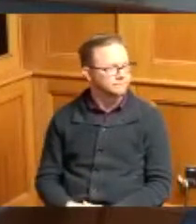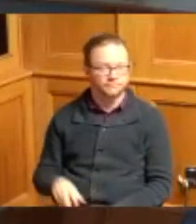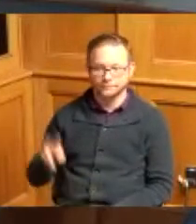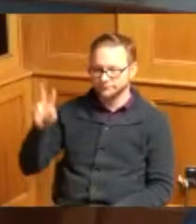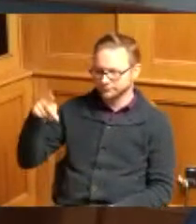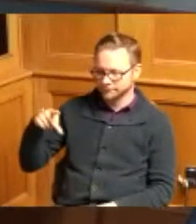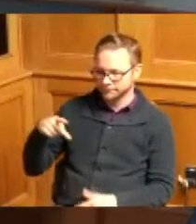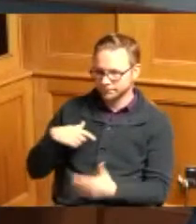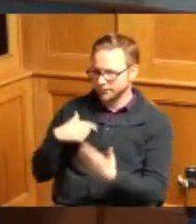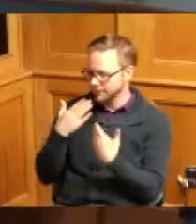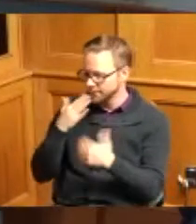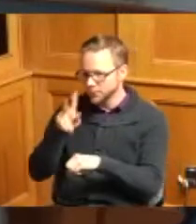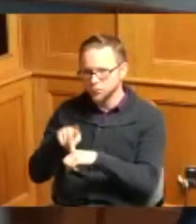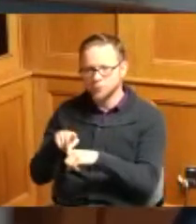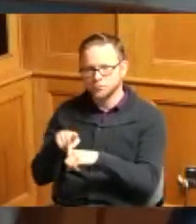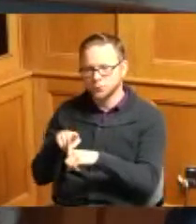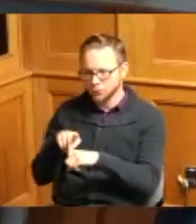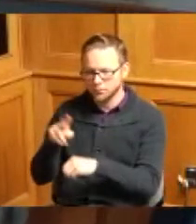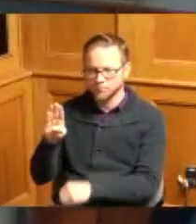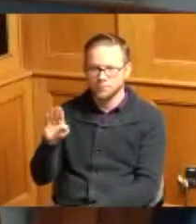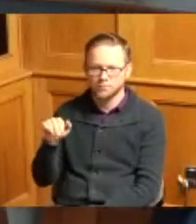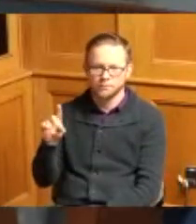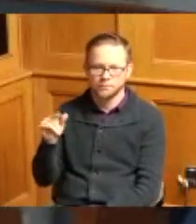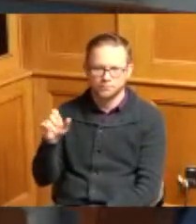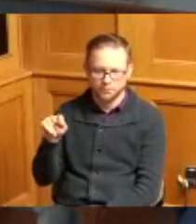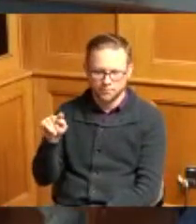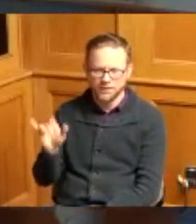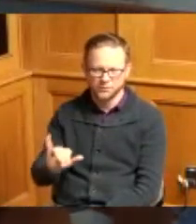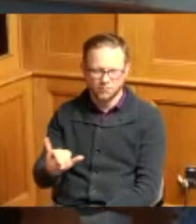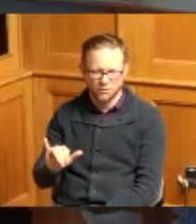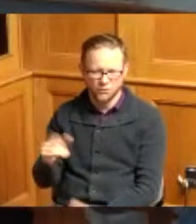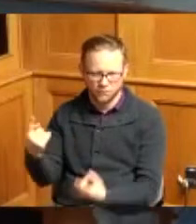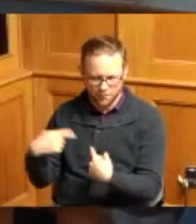principal thank you Principal Badgett as well for being here to all the principals